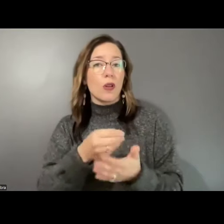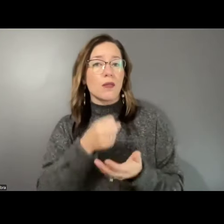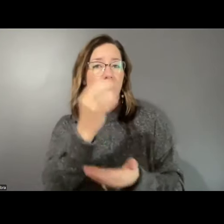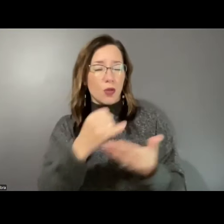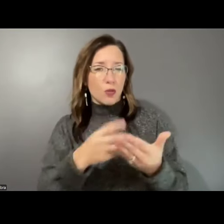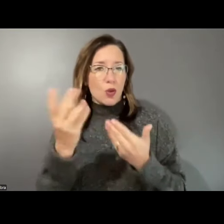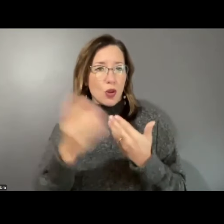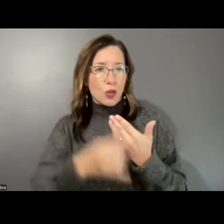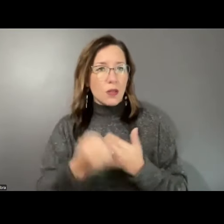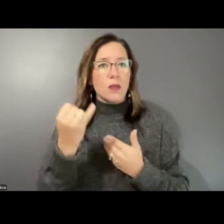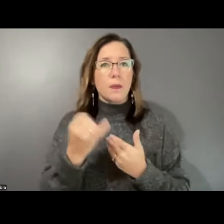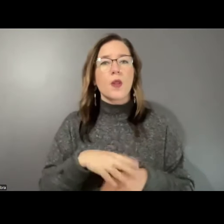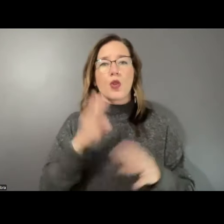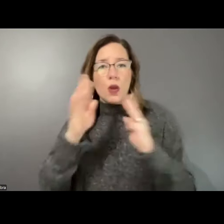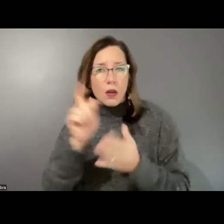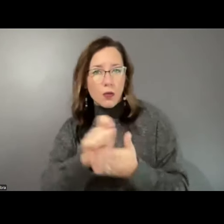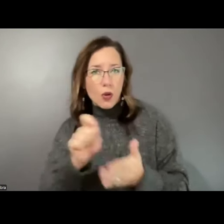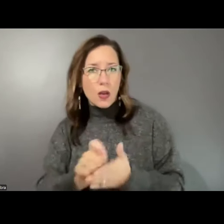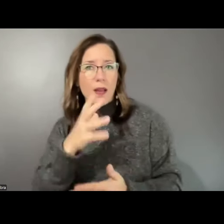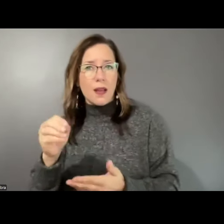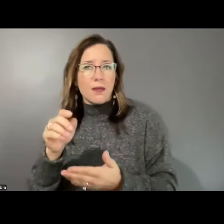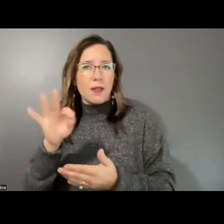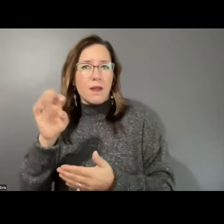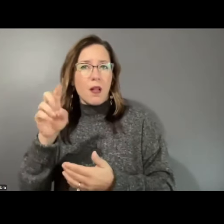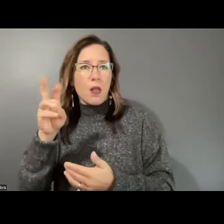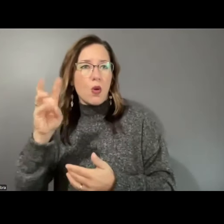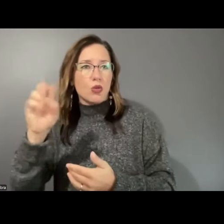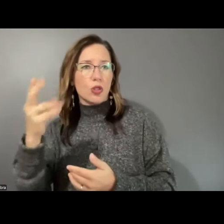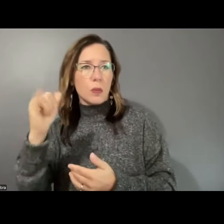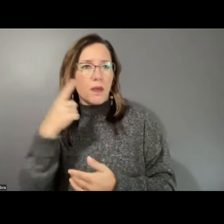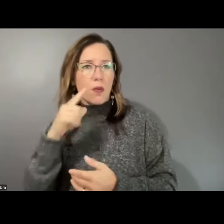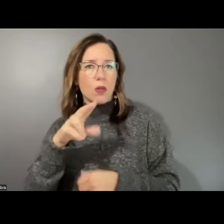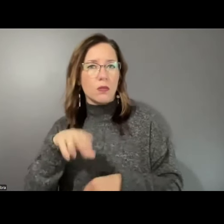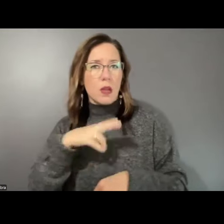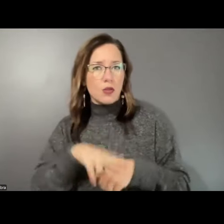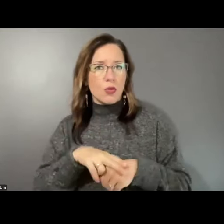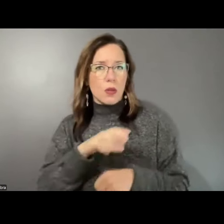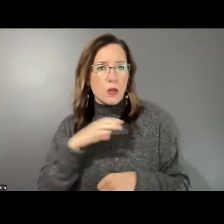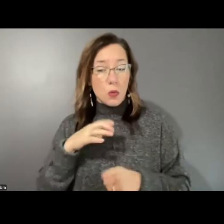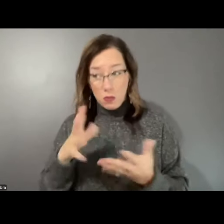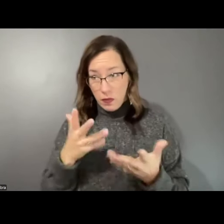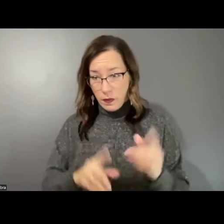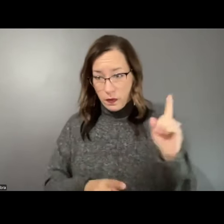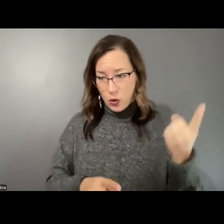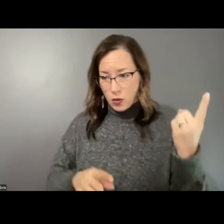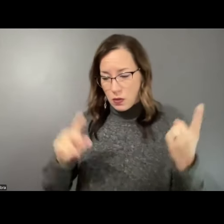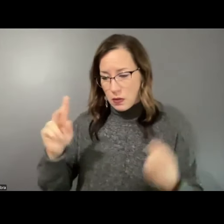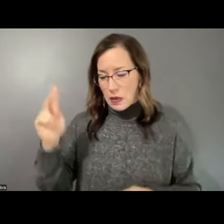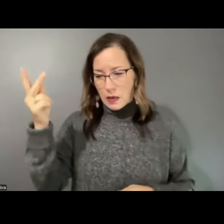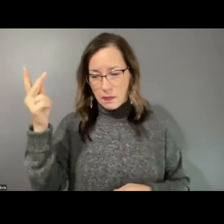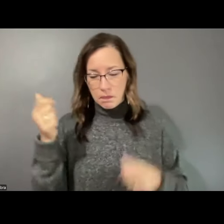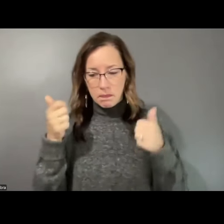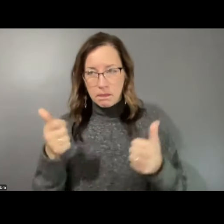and National Initiatives in the Council book? - So moved. - Is there a second? - Second. - Thank you.